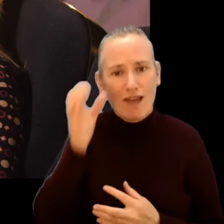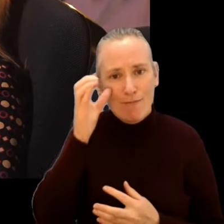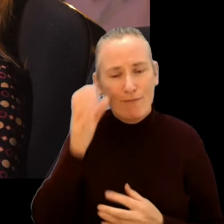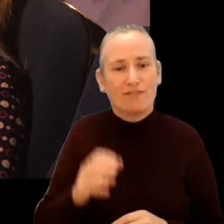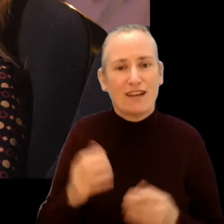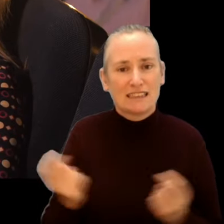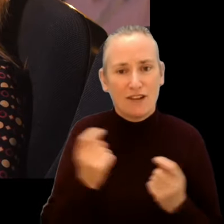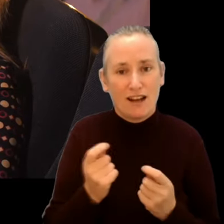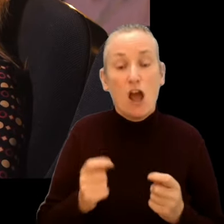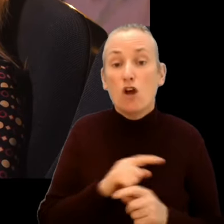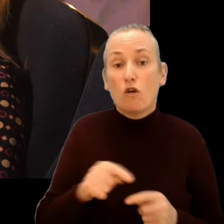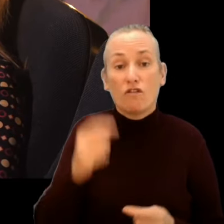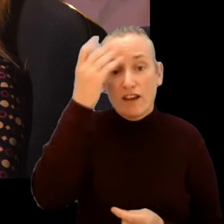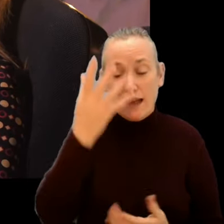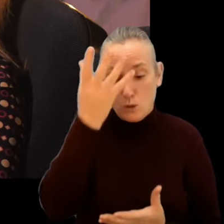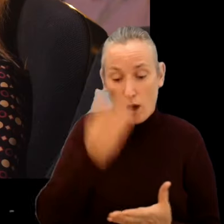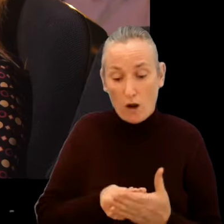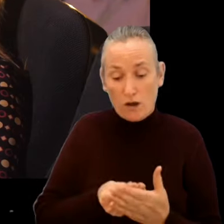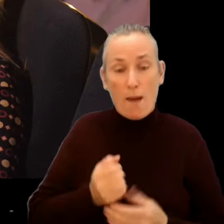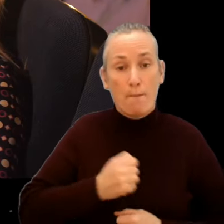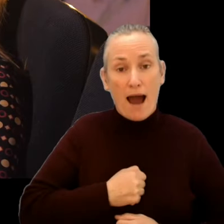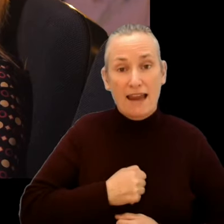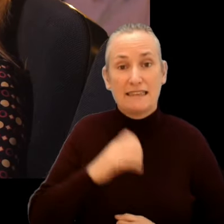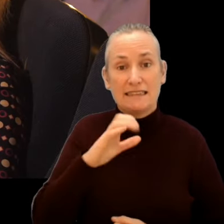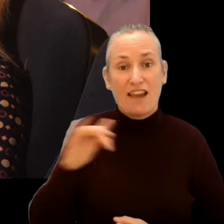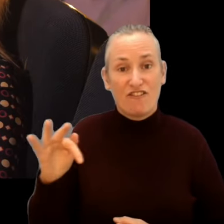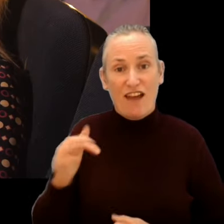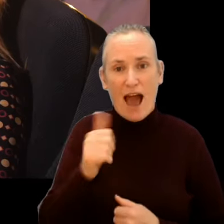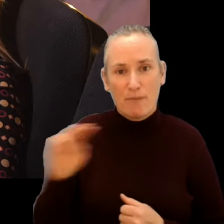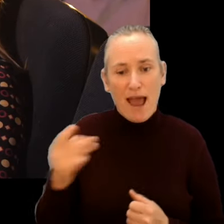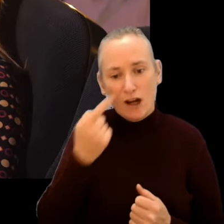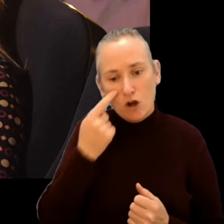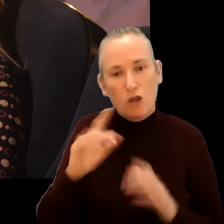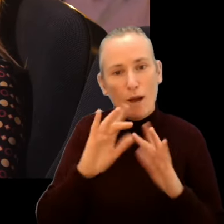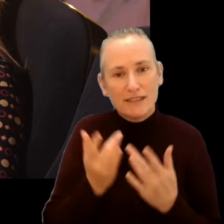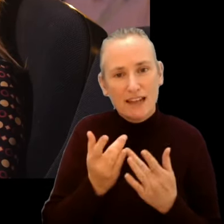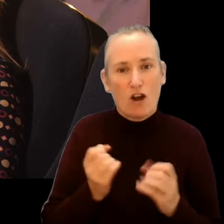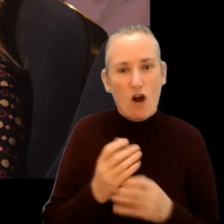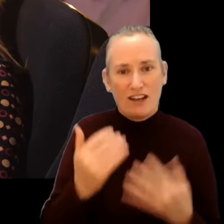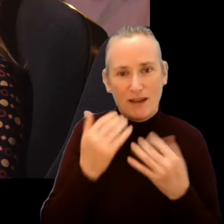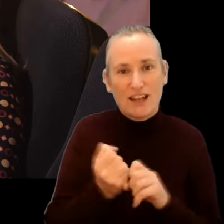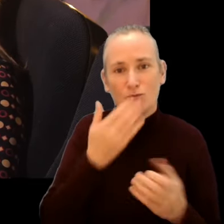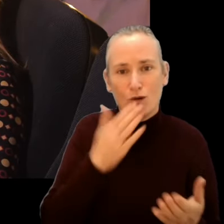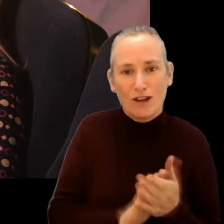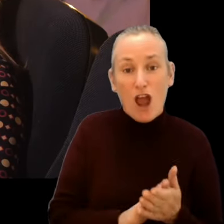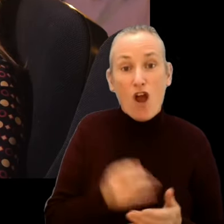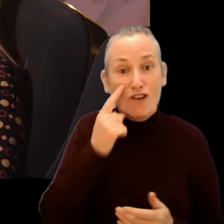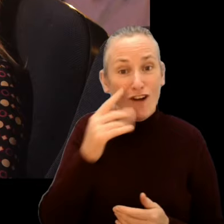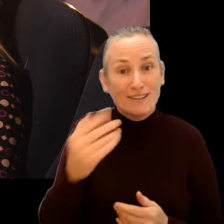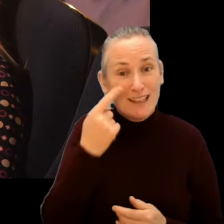Don’t forget to download the myCIFF app and visit our website for all information and to book. We look forward to seeing you in November!